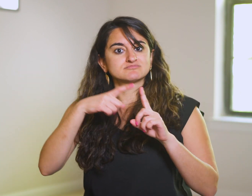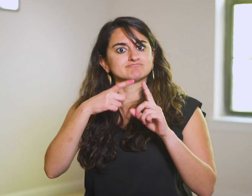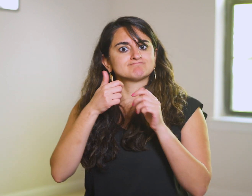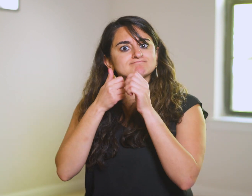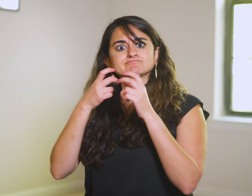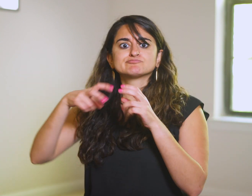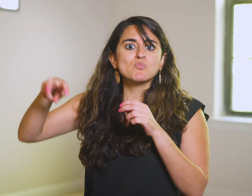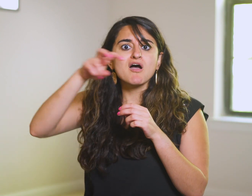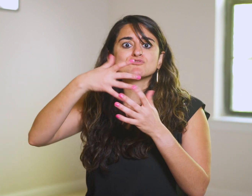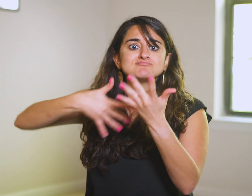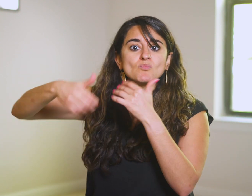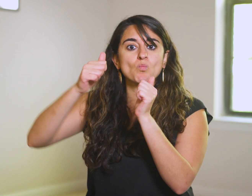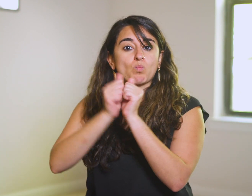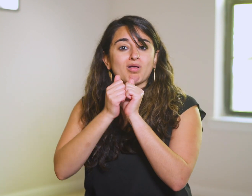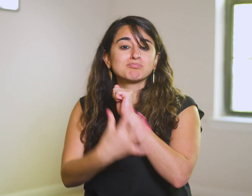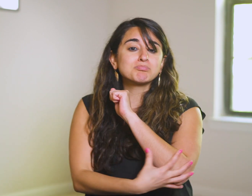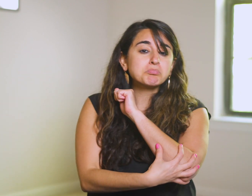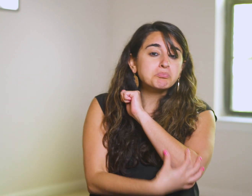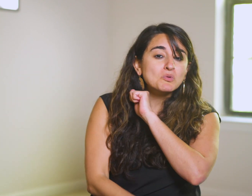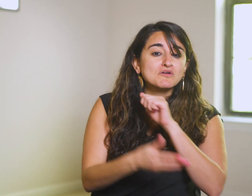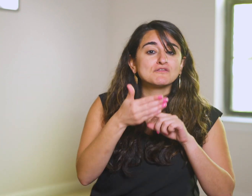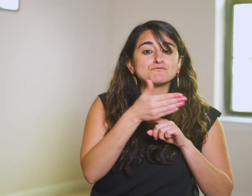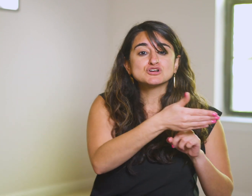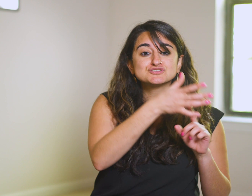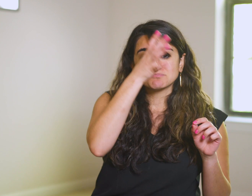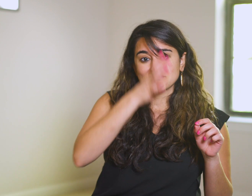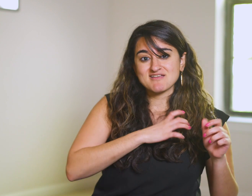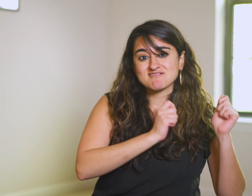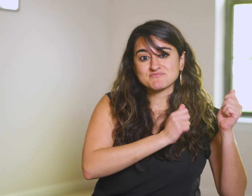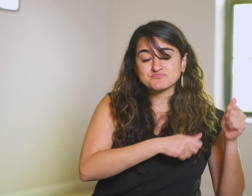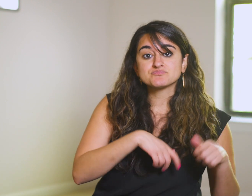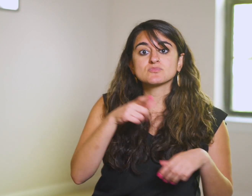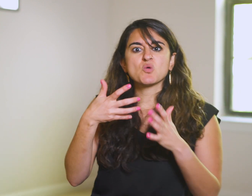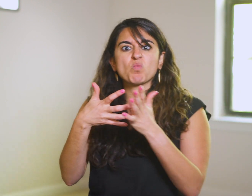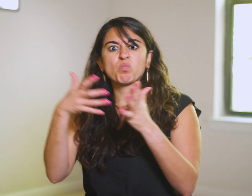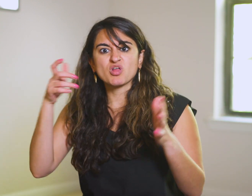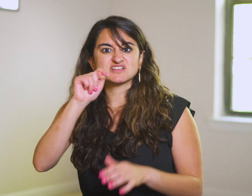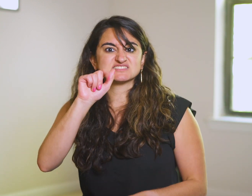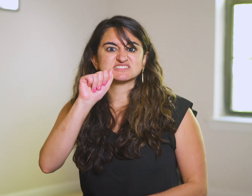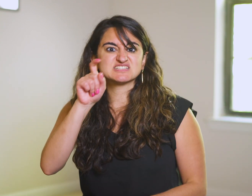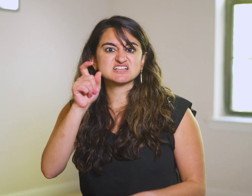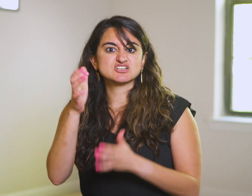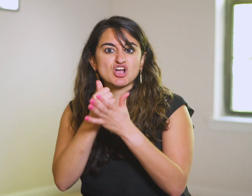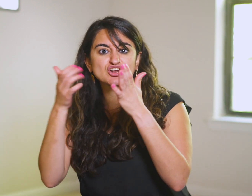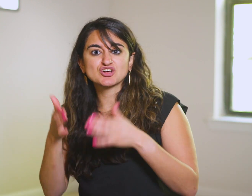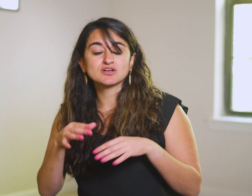He travels with poor fisherman, wealthy tax collectors,